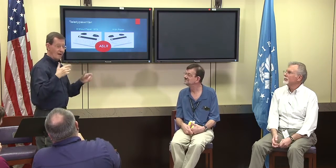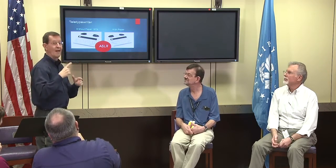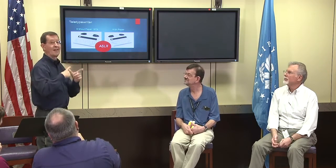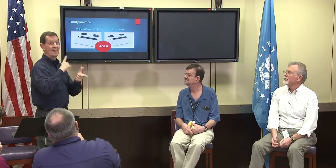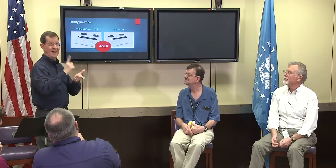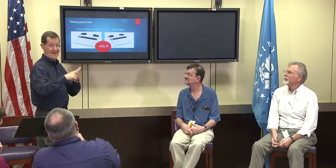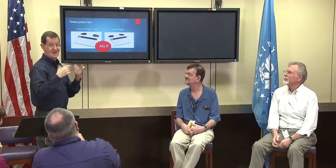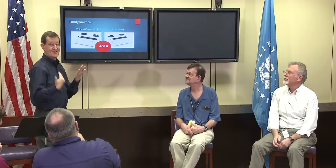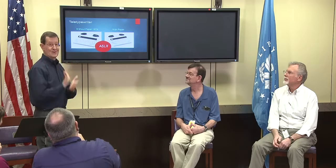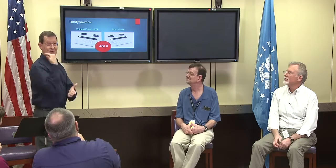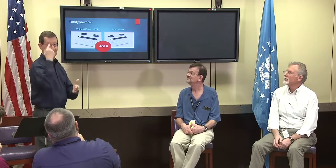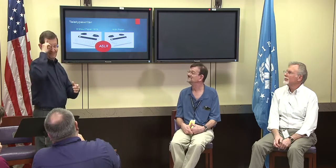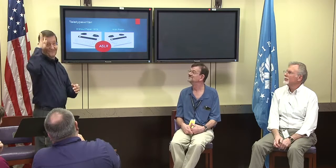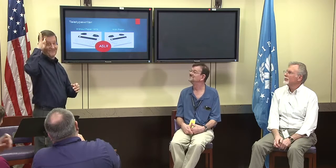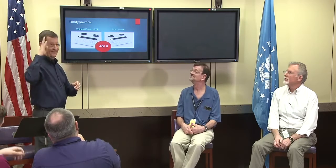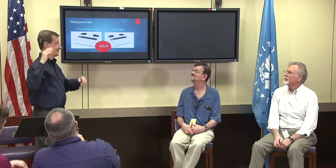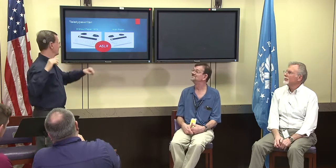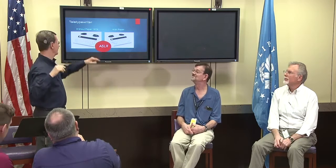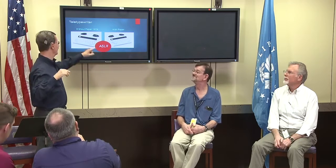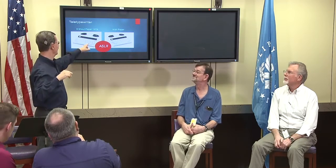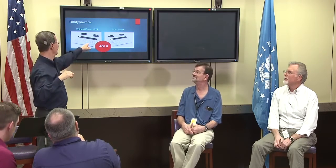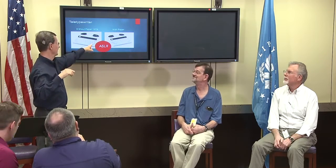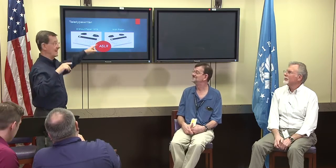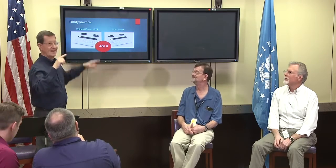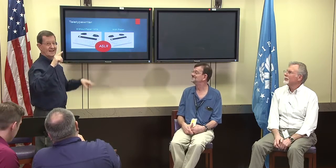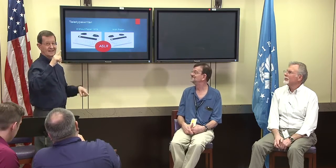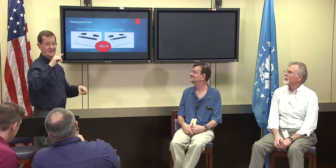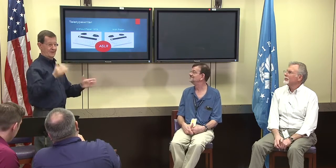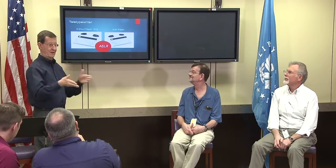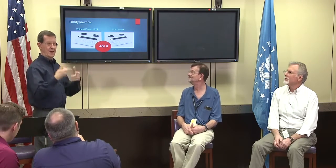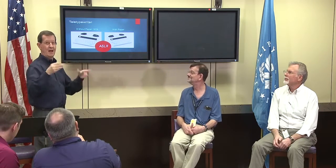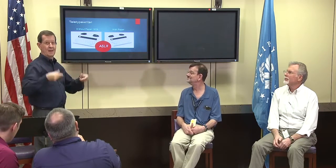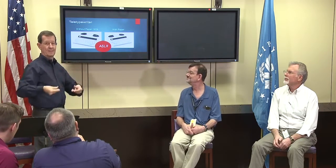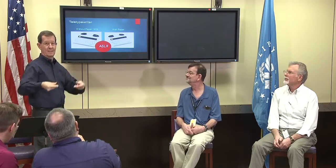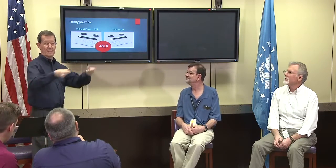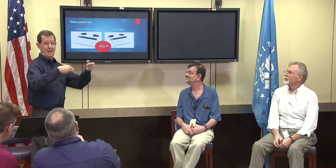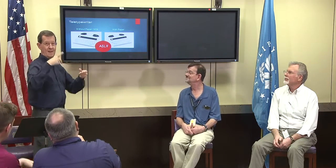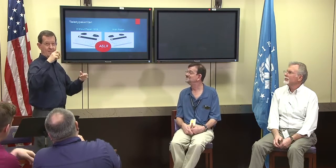We really got tired of those large, noisy, loud machines